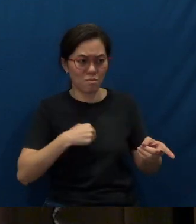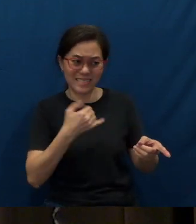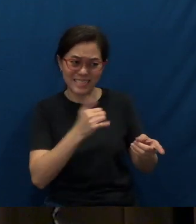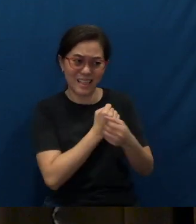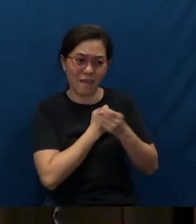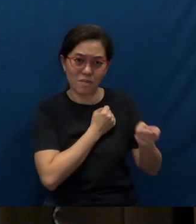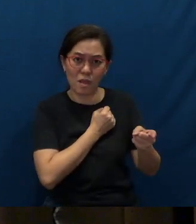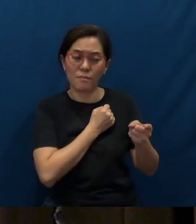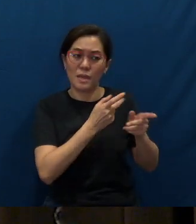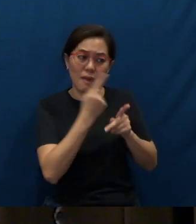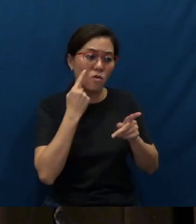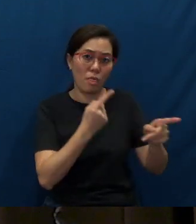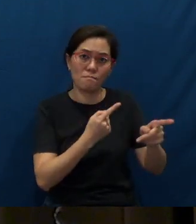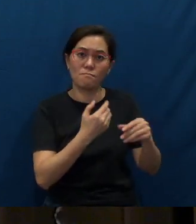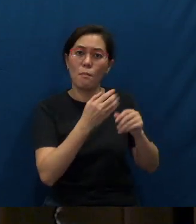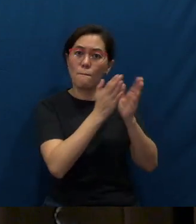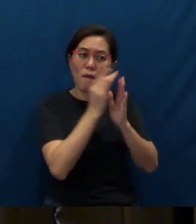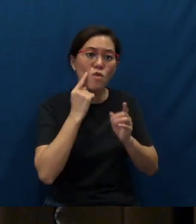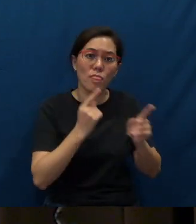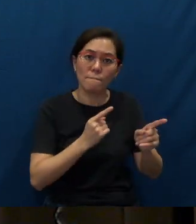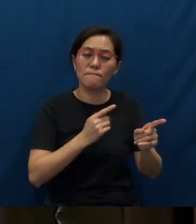We continue to pray for them and be connected to them.